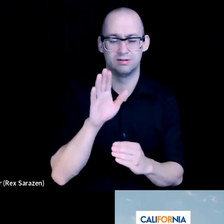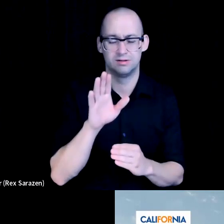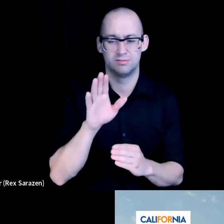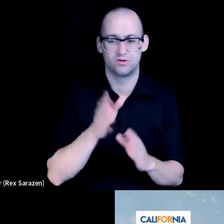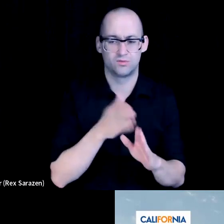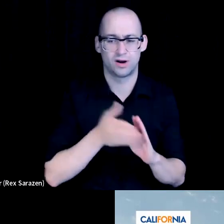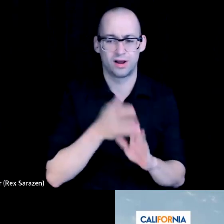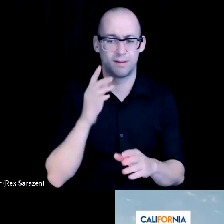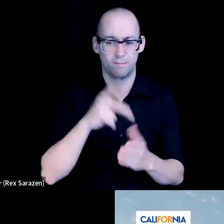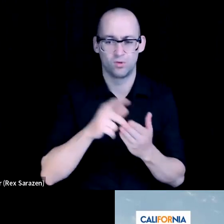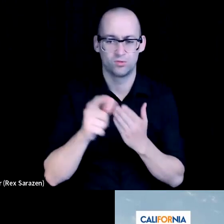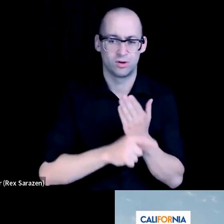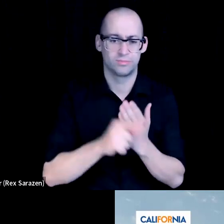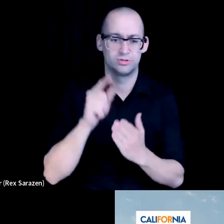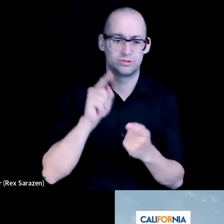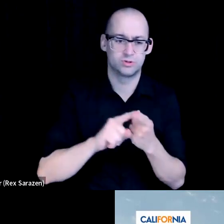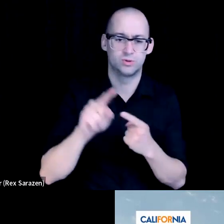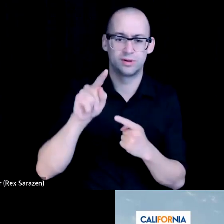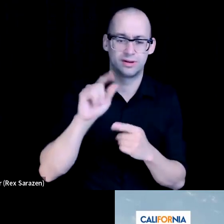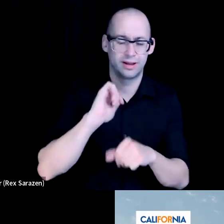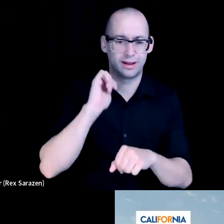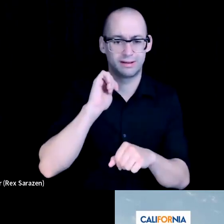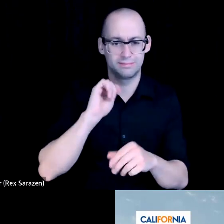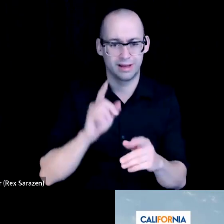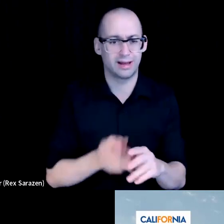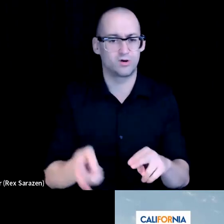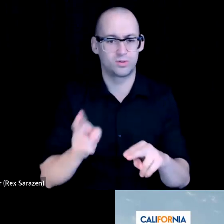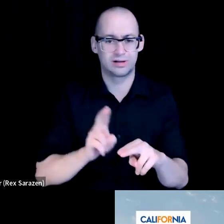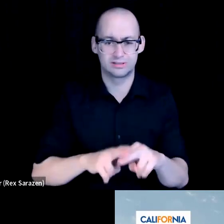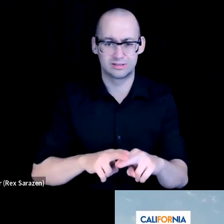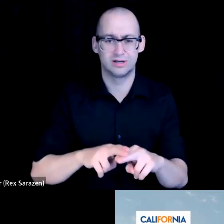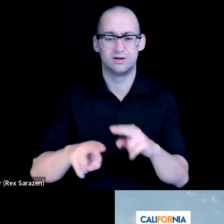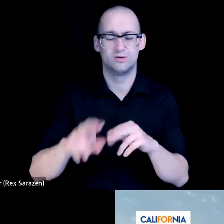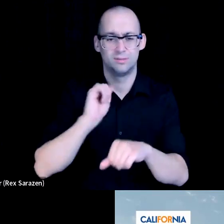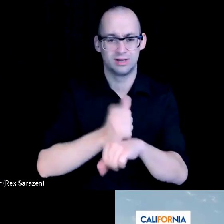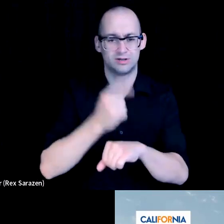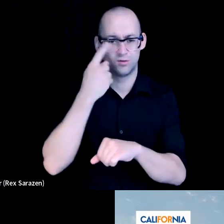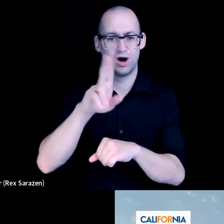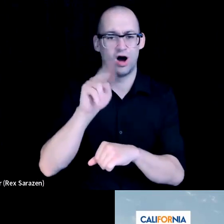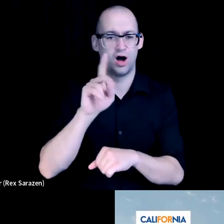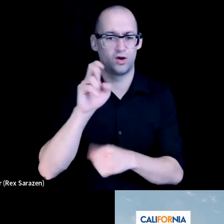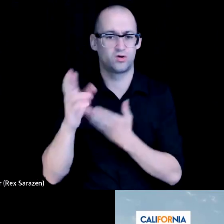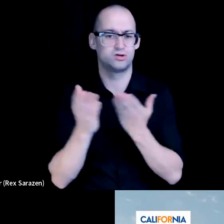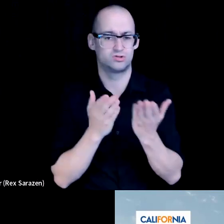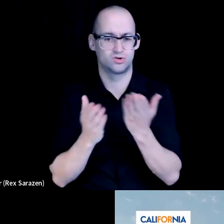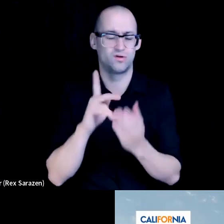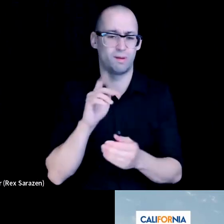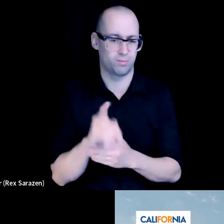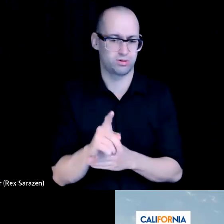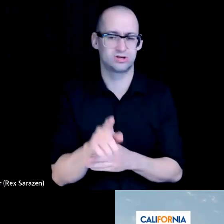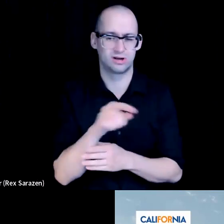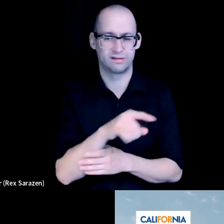programs to increase representation of underrepresented, you know, populations in and in the in the